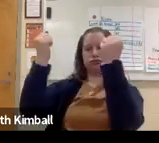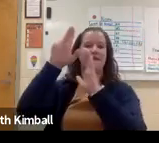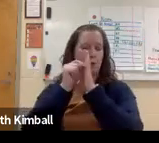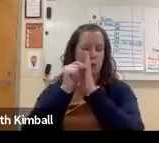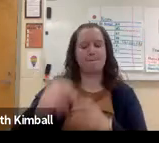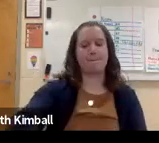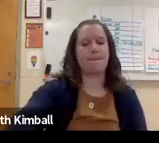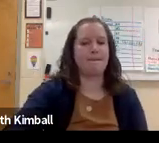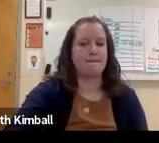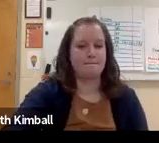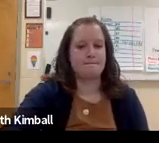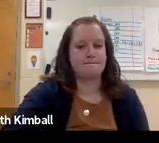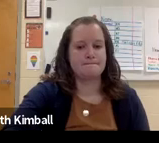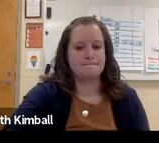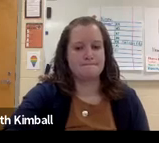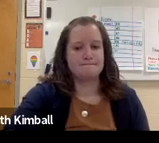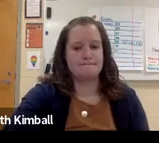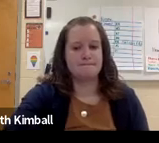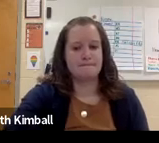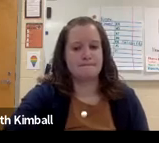and then it will pull up a video of me signing it.